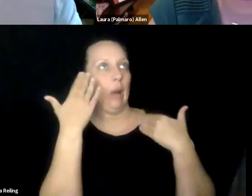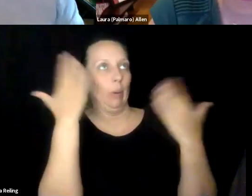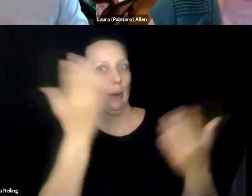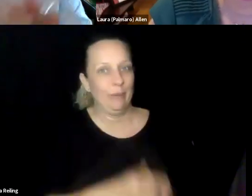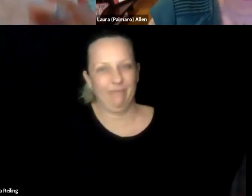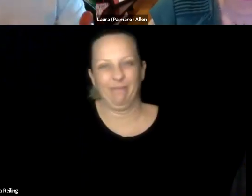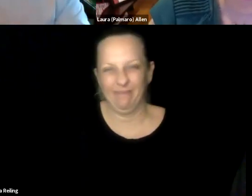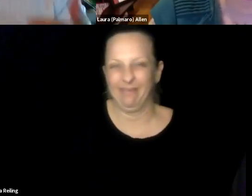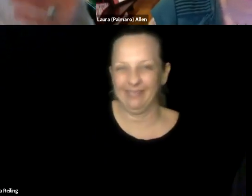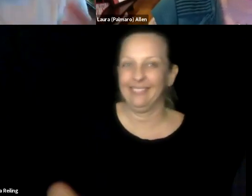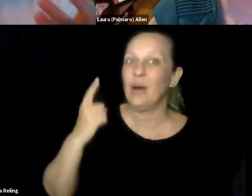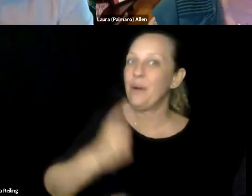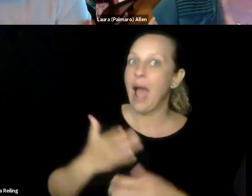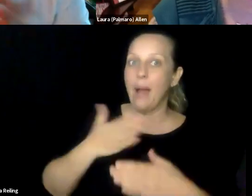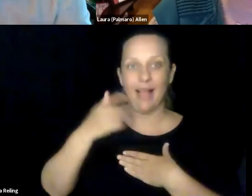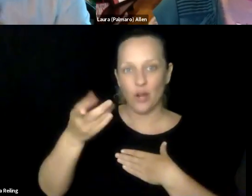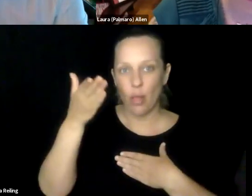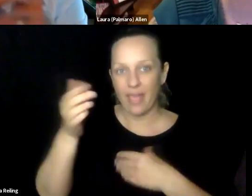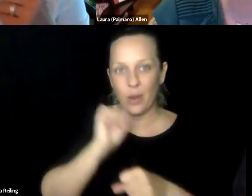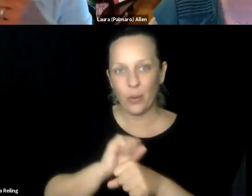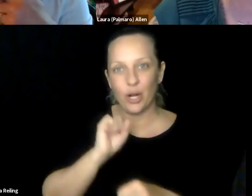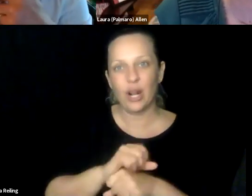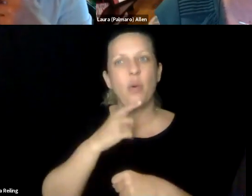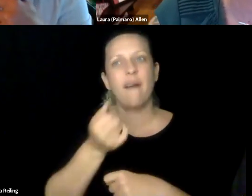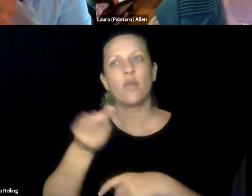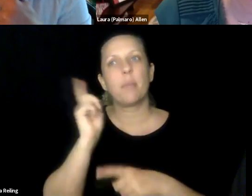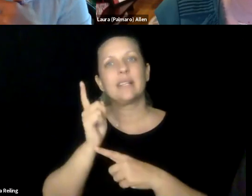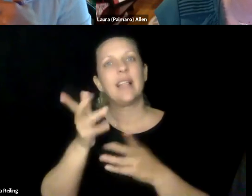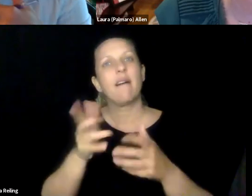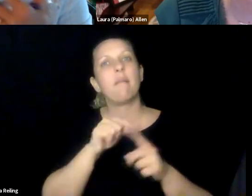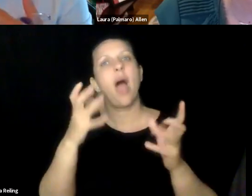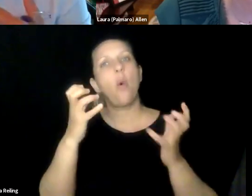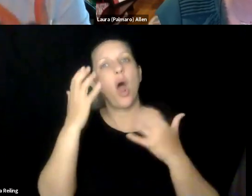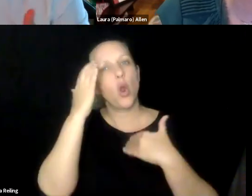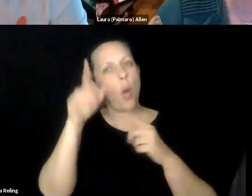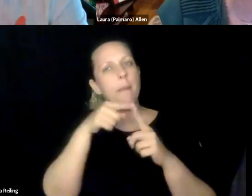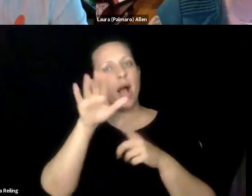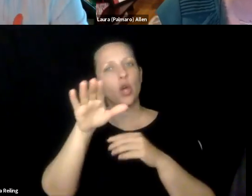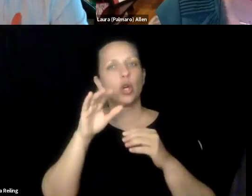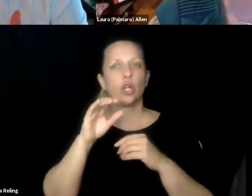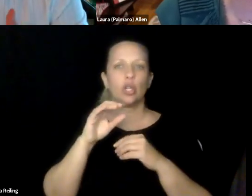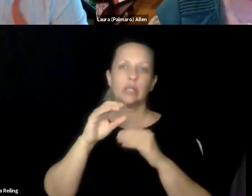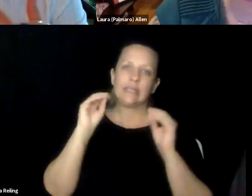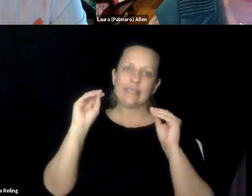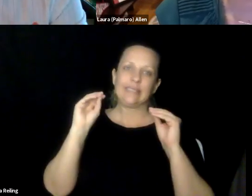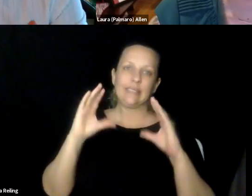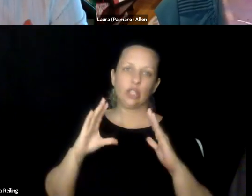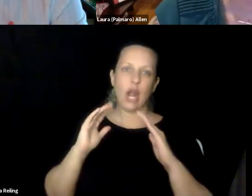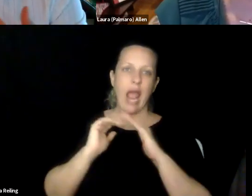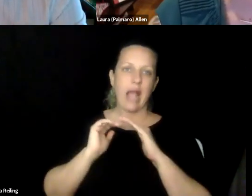I couldn't even tell you. I'm so glad you're there. So tell us a little